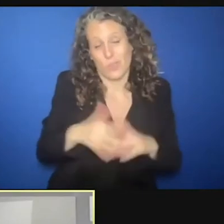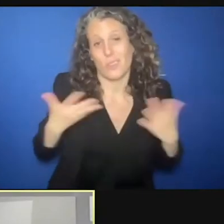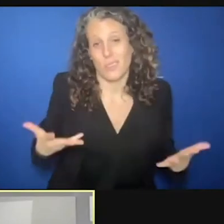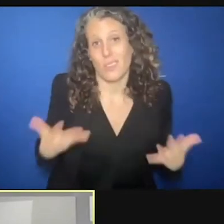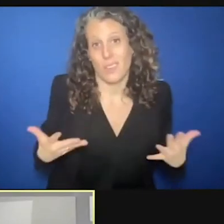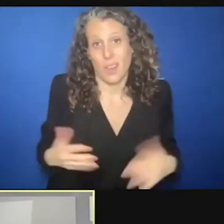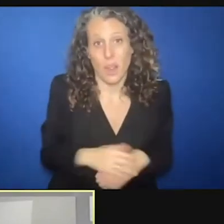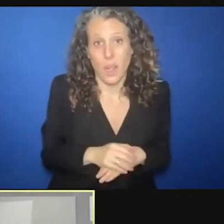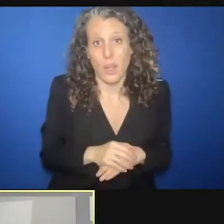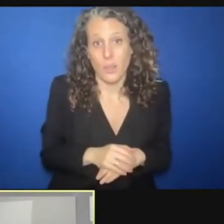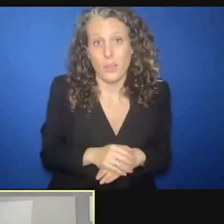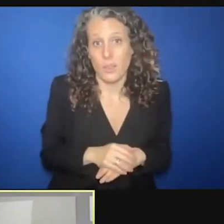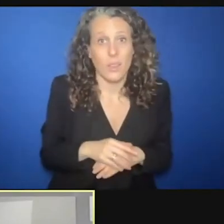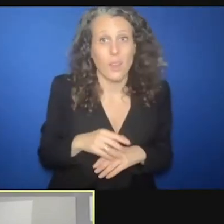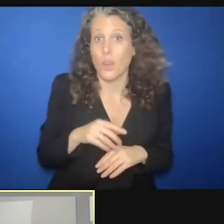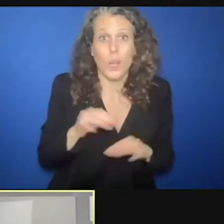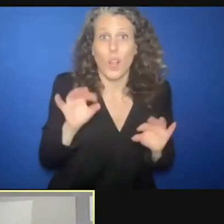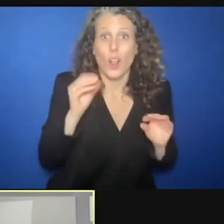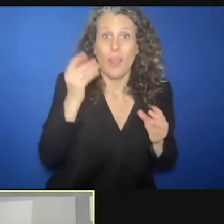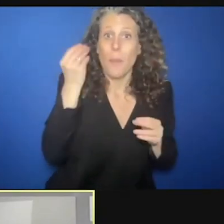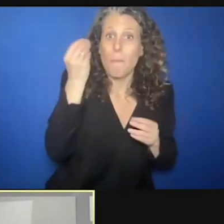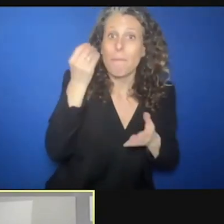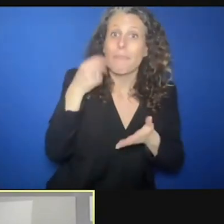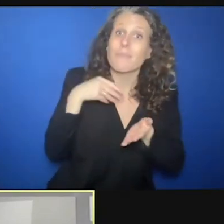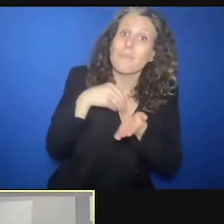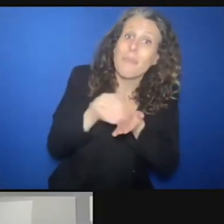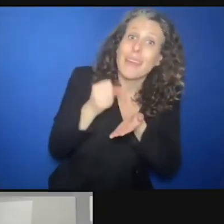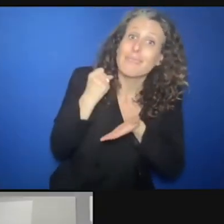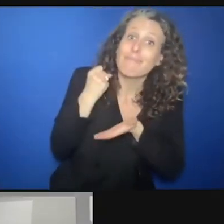in their protection planning and needs. >> CHRIS GUNNESS: We're going to have to